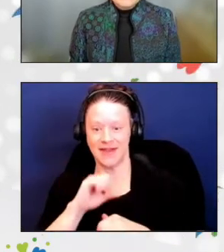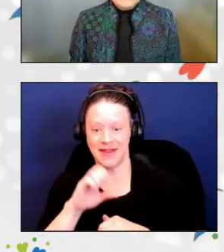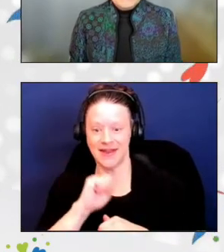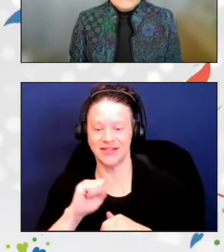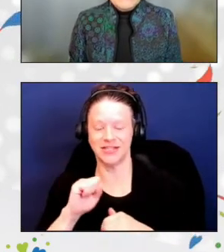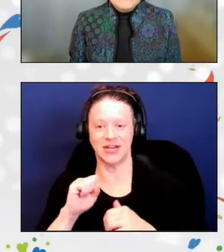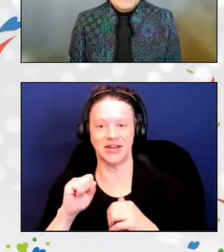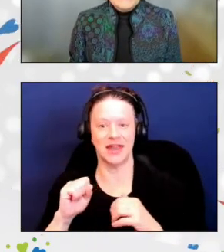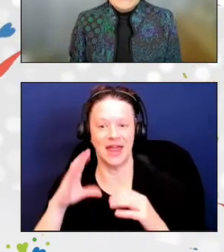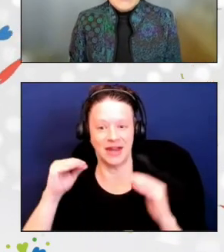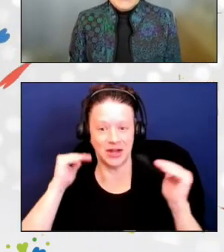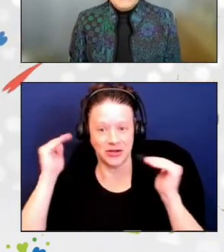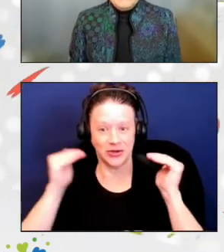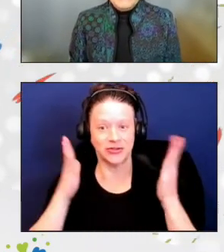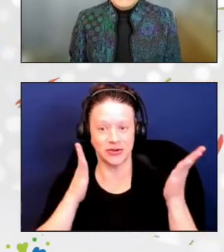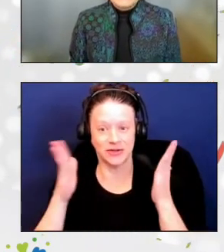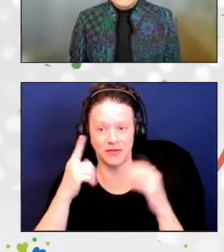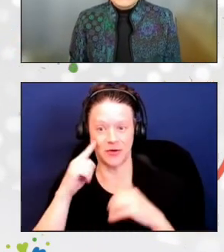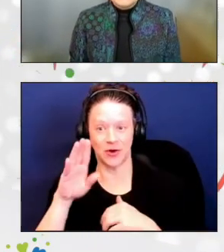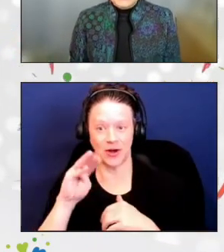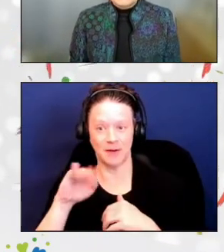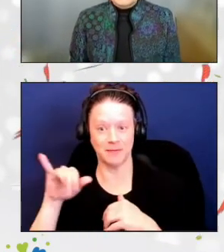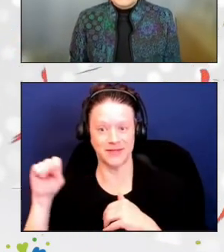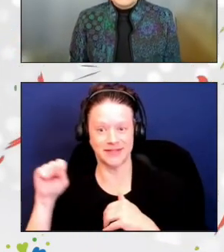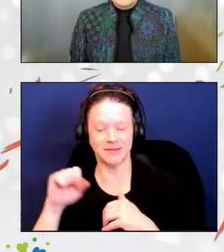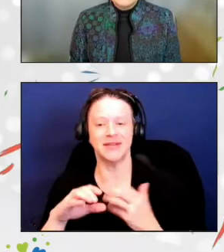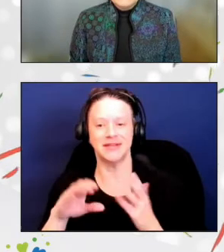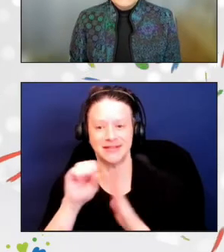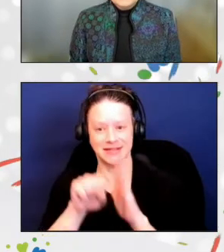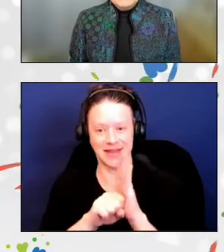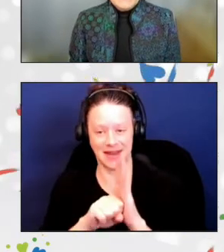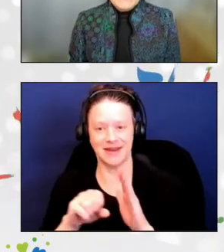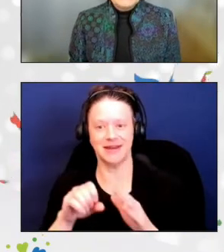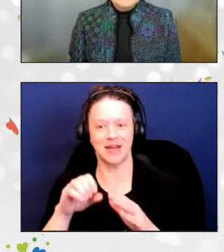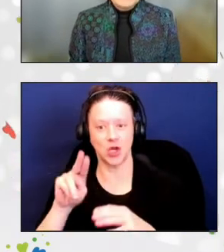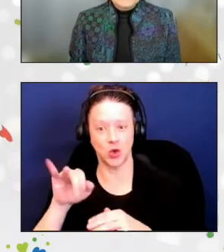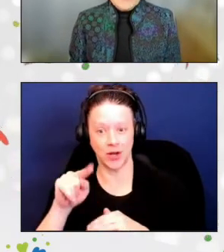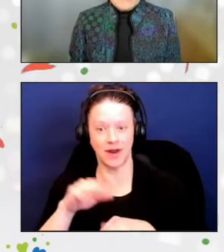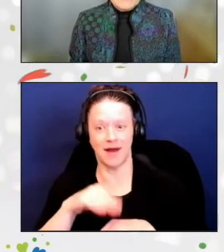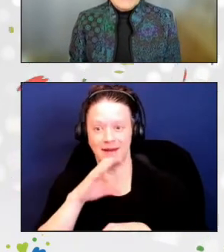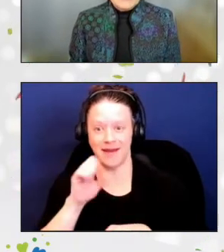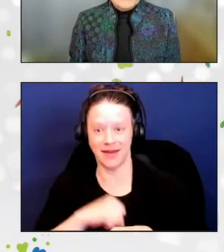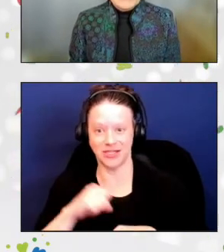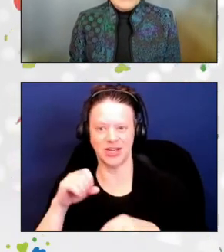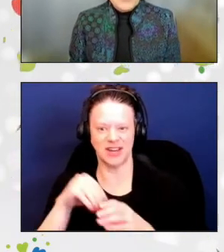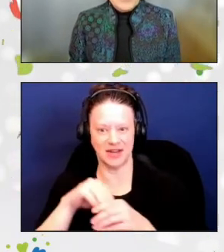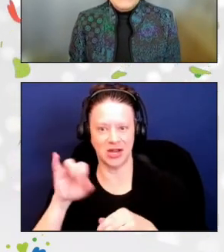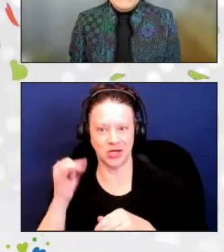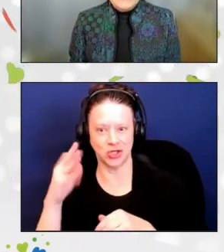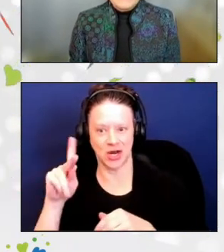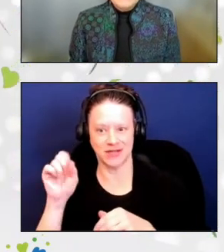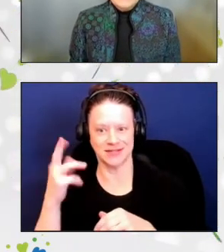for the Mississippi State Unit on Aging in Jackson. Benae is being recognized with this award today